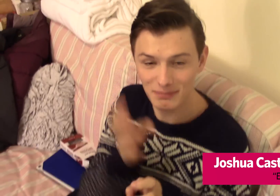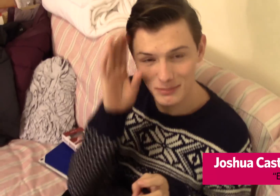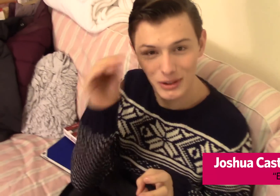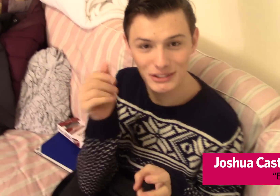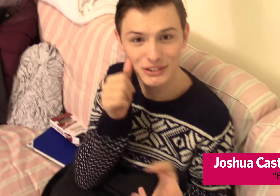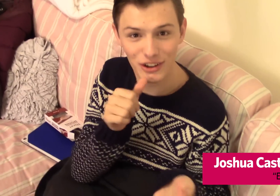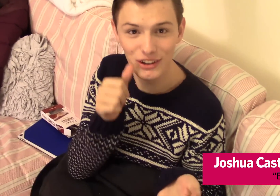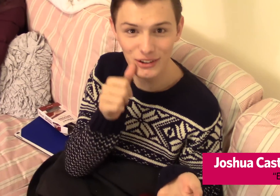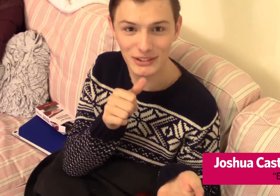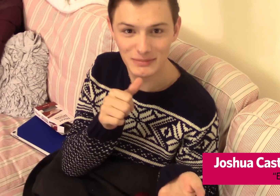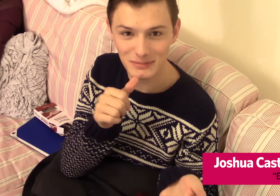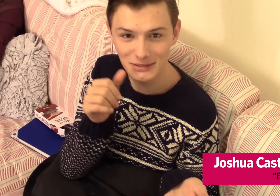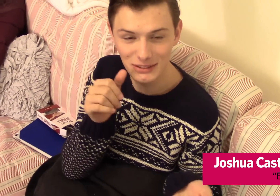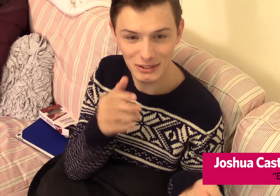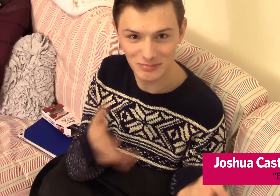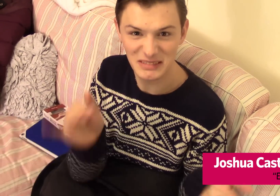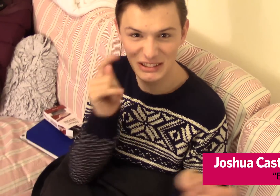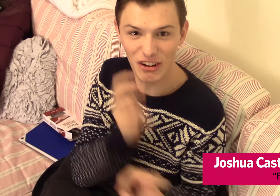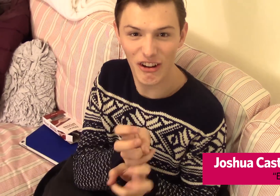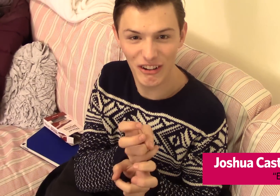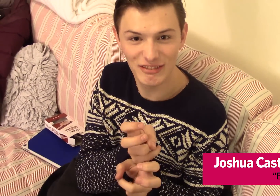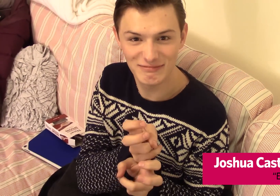Frankly it's hard, boys and girls. It's hard.